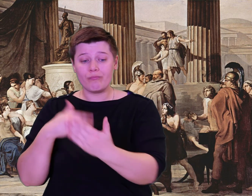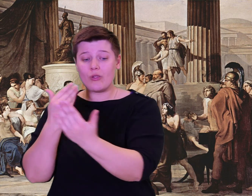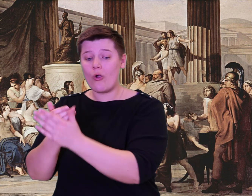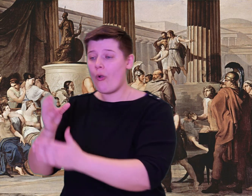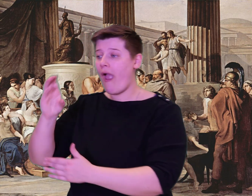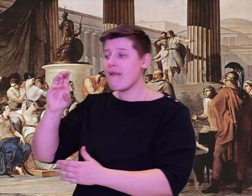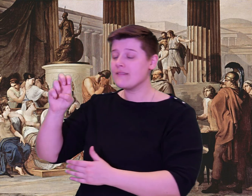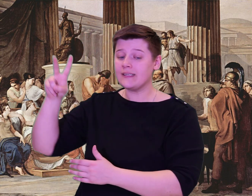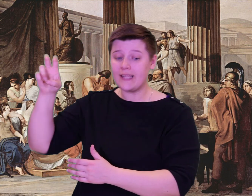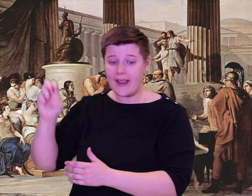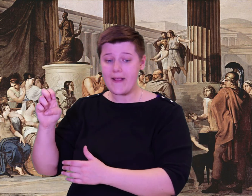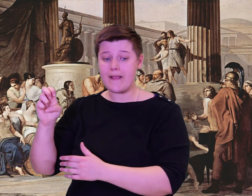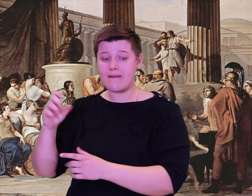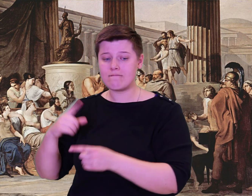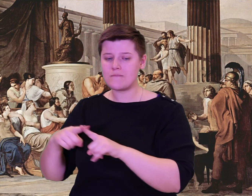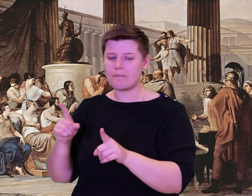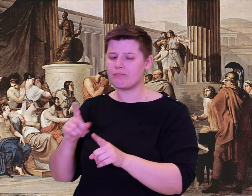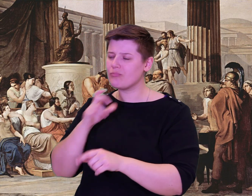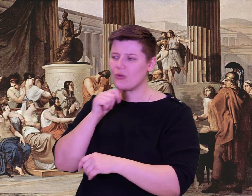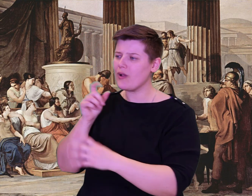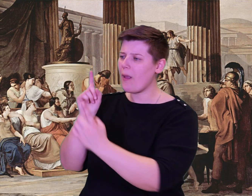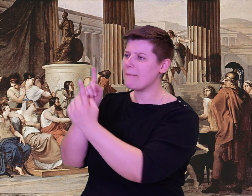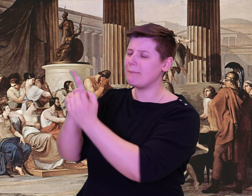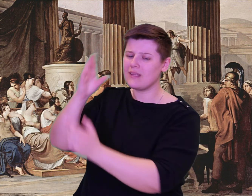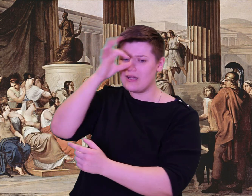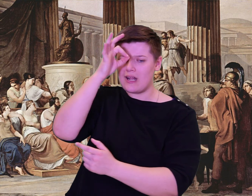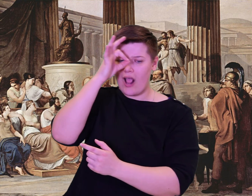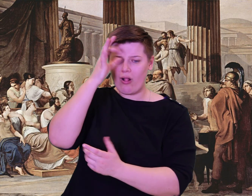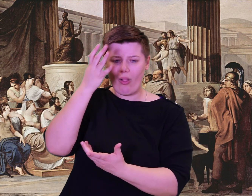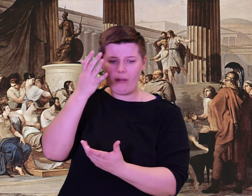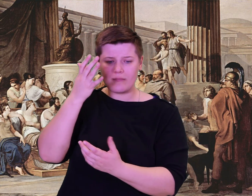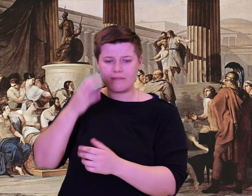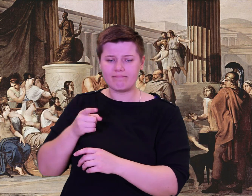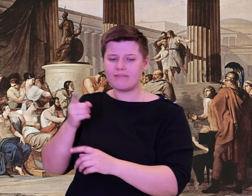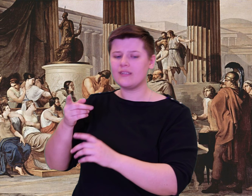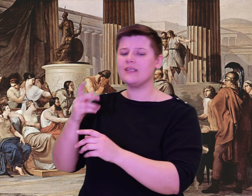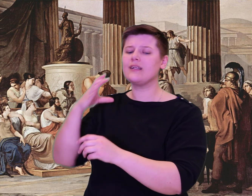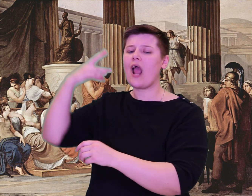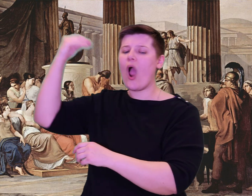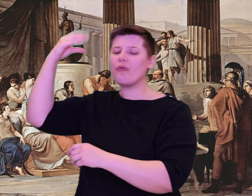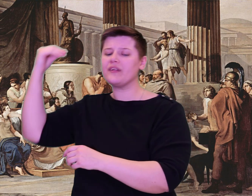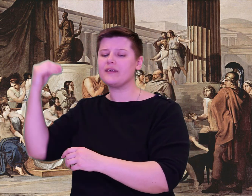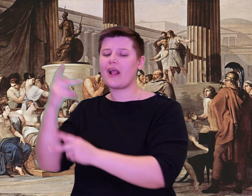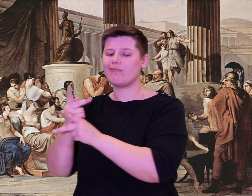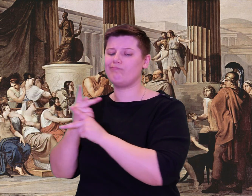crew to guard the ship while I would go with just 12 chosen men, my favorites.